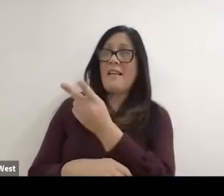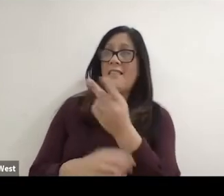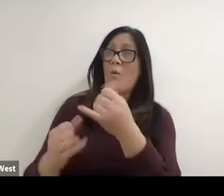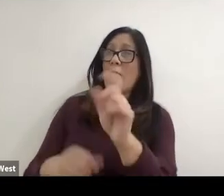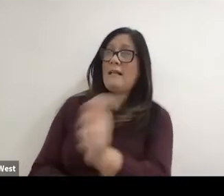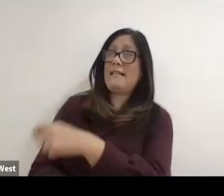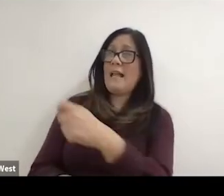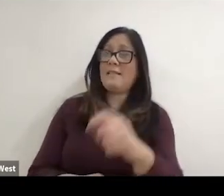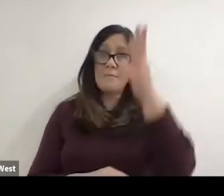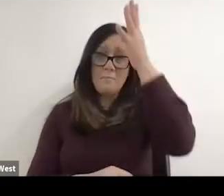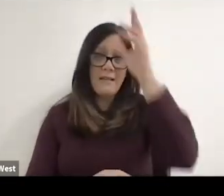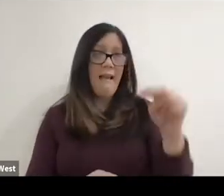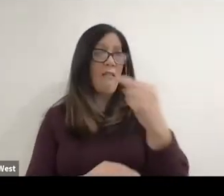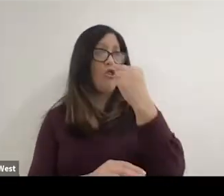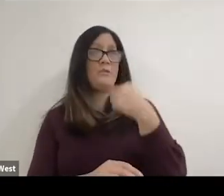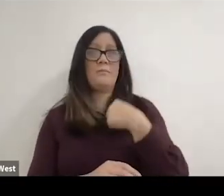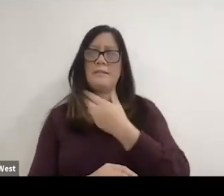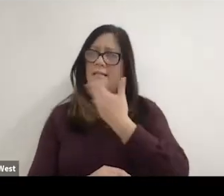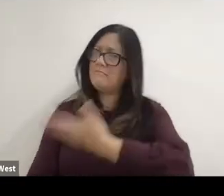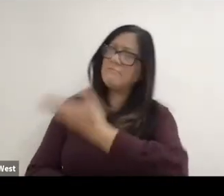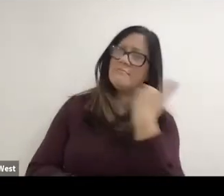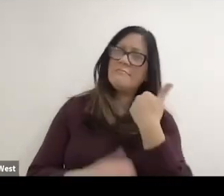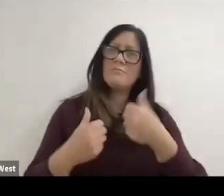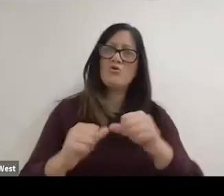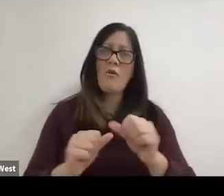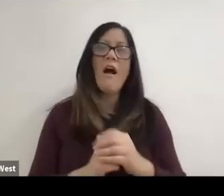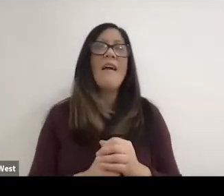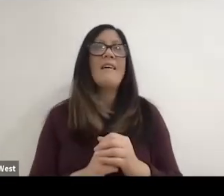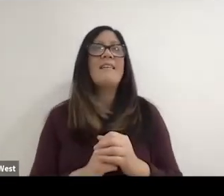Brad, why don't you let's do this? Let's try this thing and I went out there and he fed me